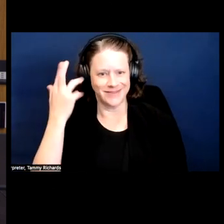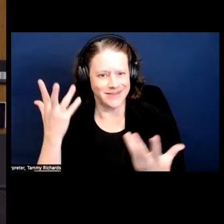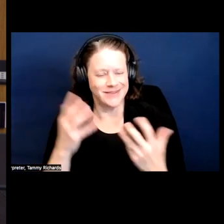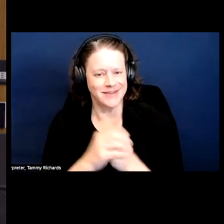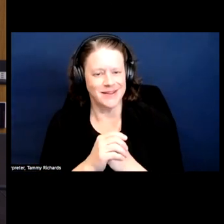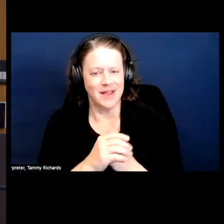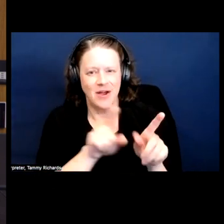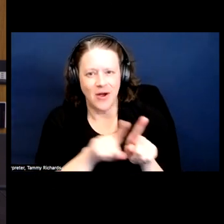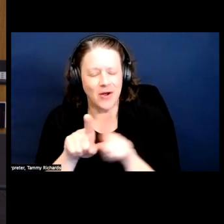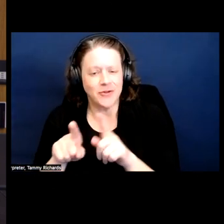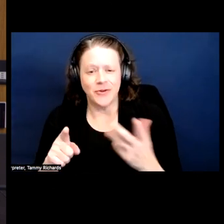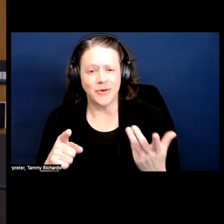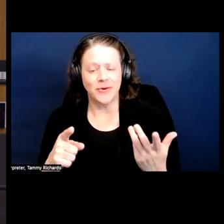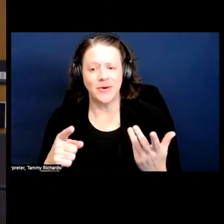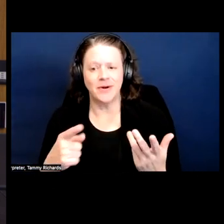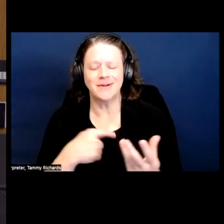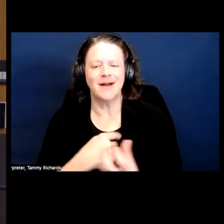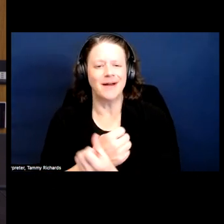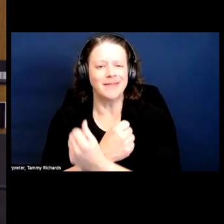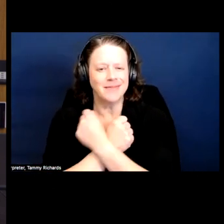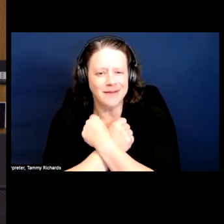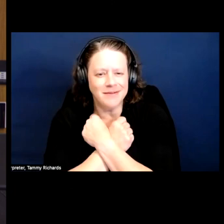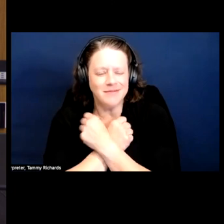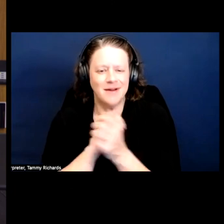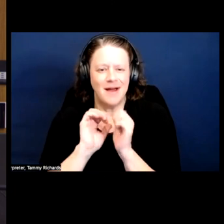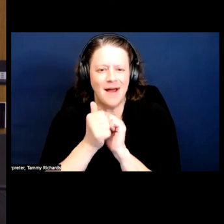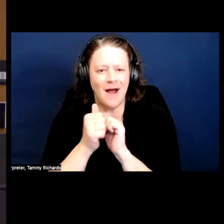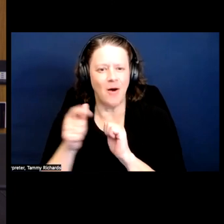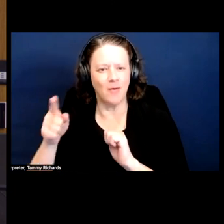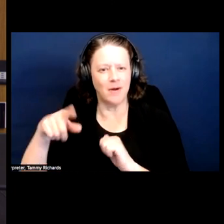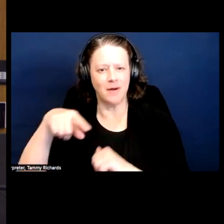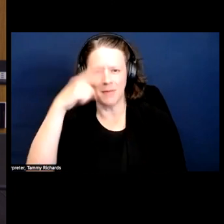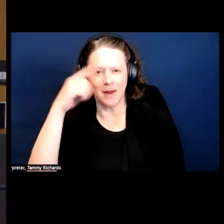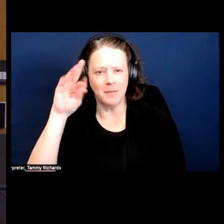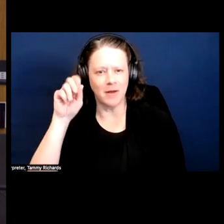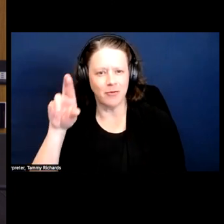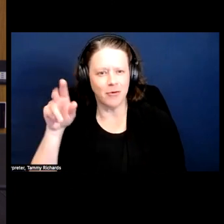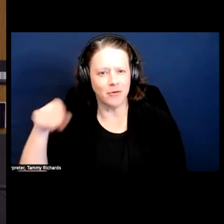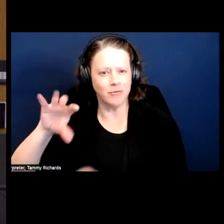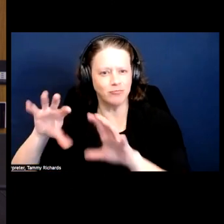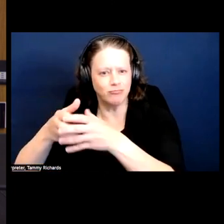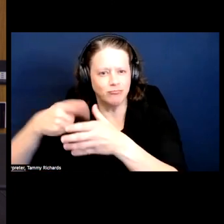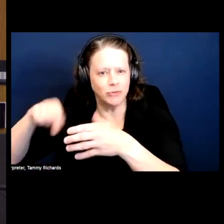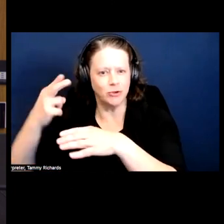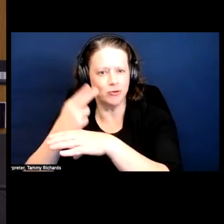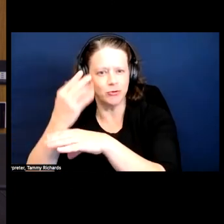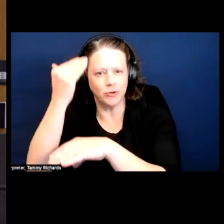And I really just -- I love the way that the Panthers used their knowledge of how to negotiate